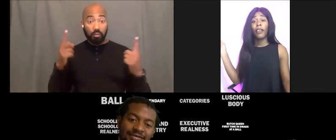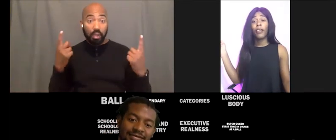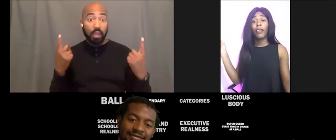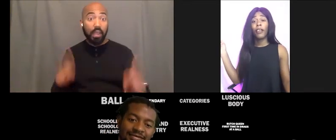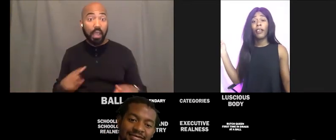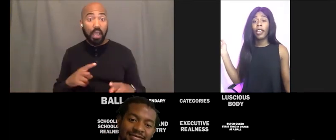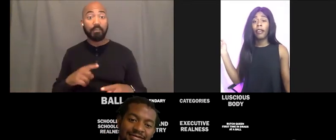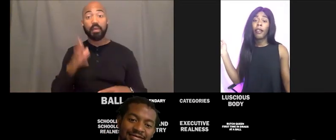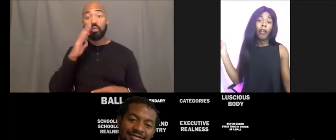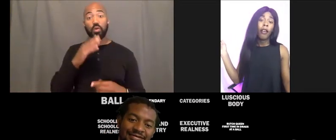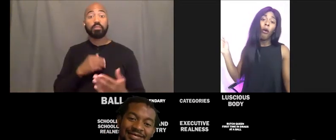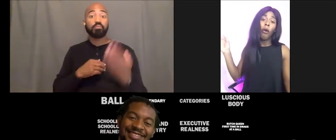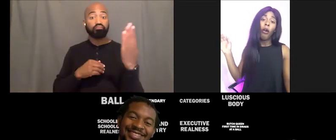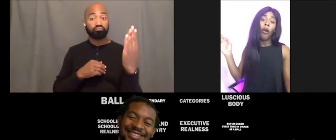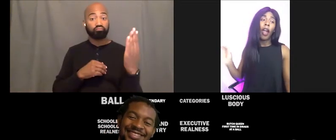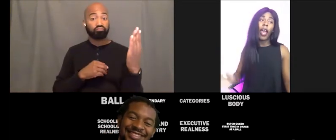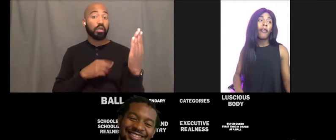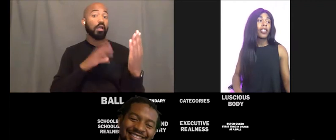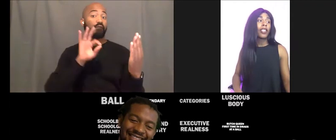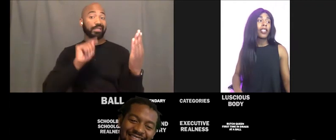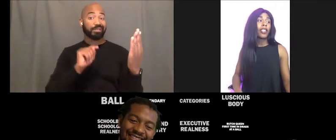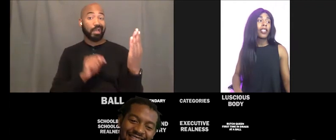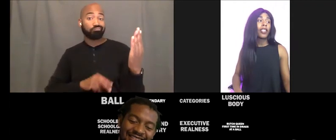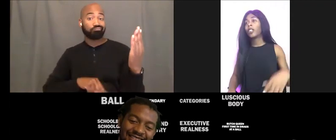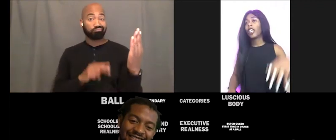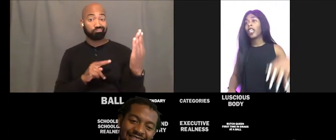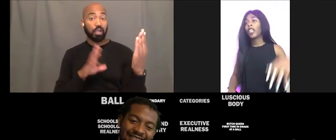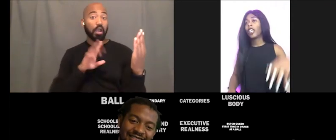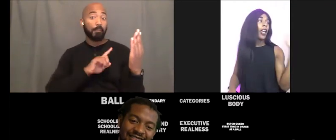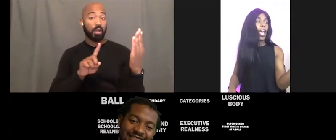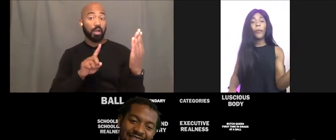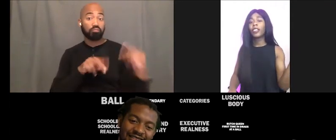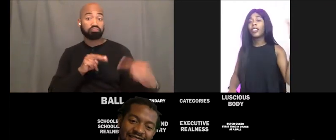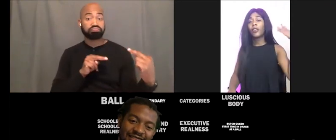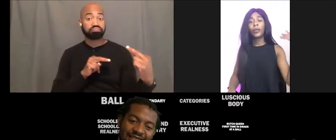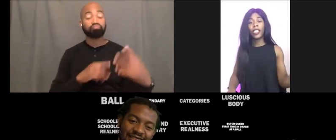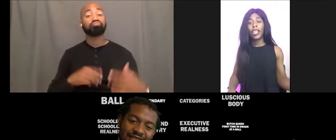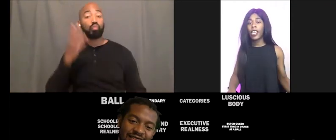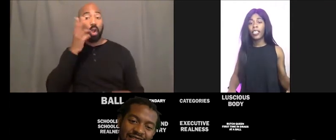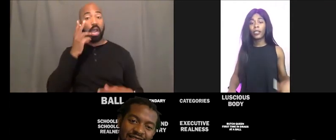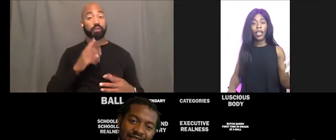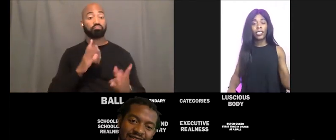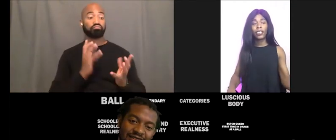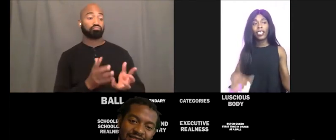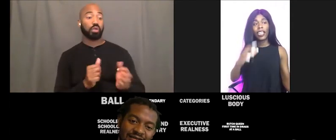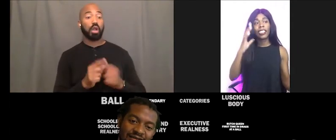I had to deal with today or I have to, you know, you tell me about what happened to you today, x, y, z.